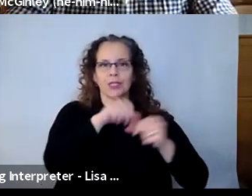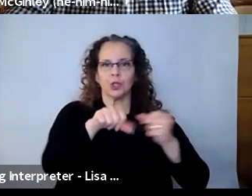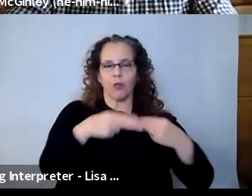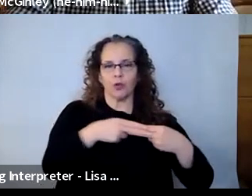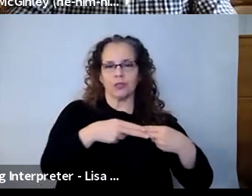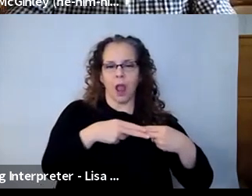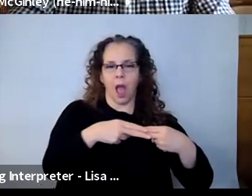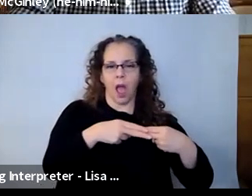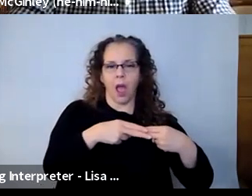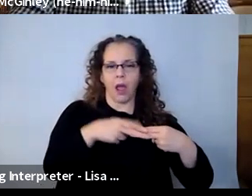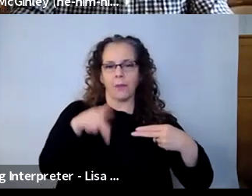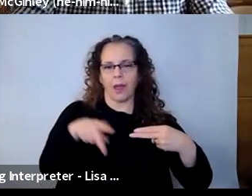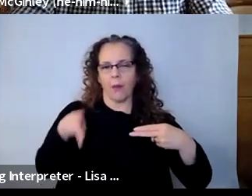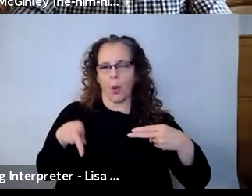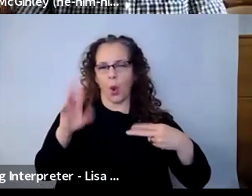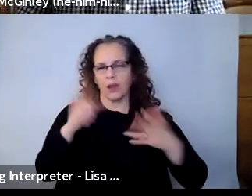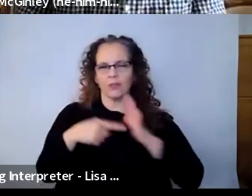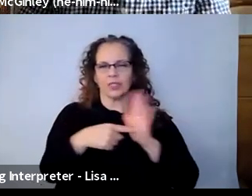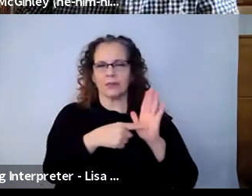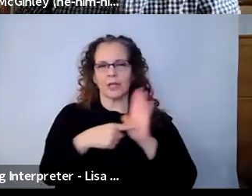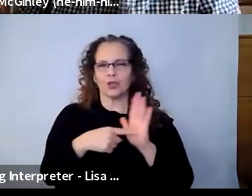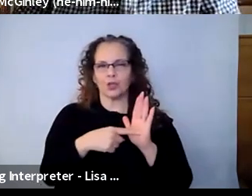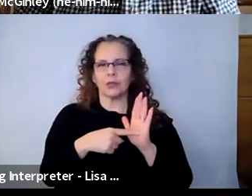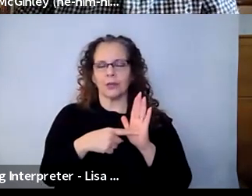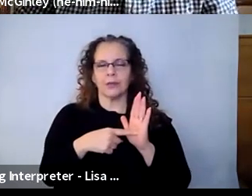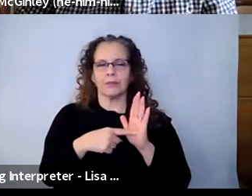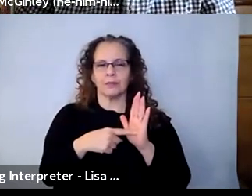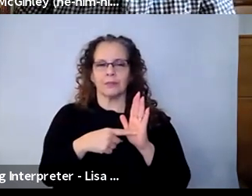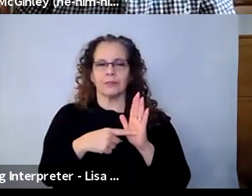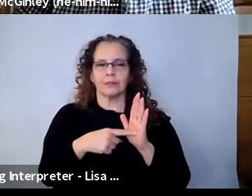artist might be using for a particular lesson, to offer